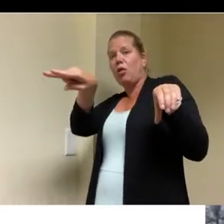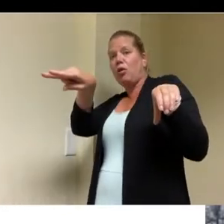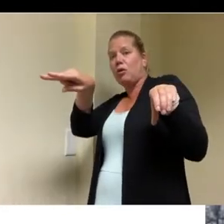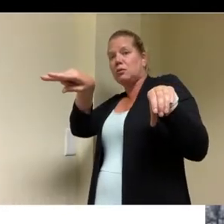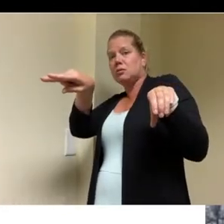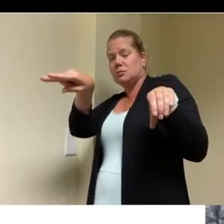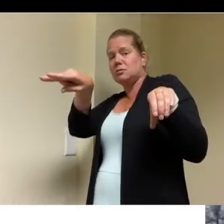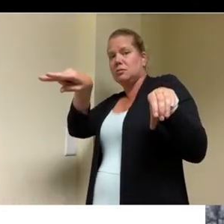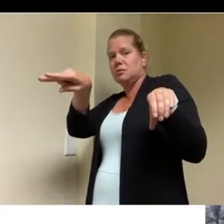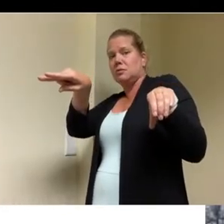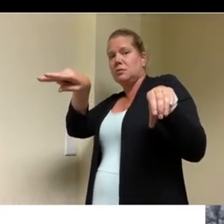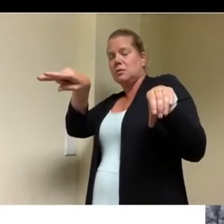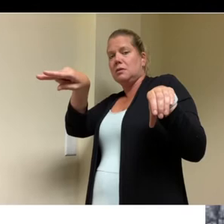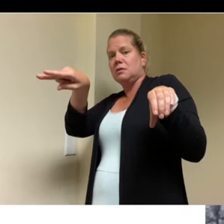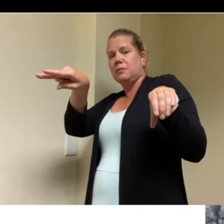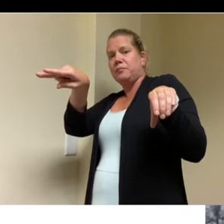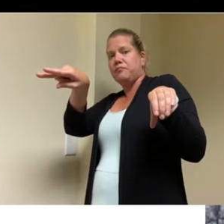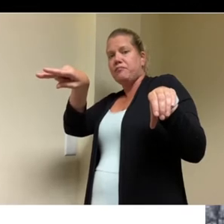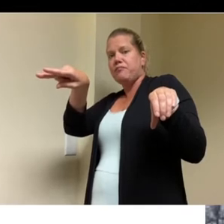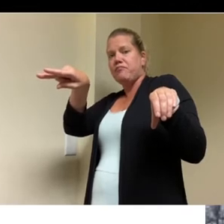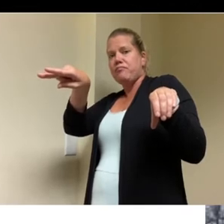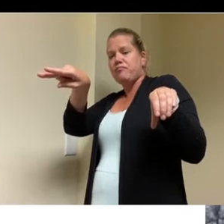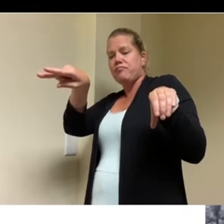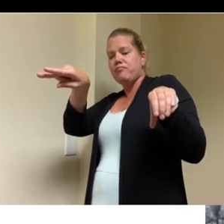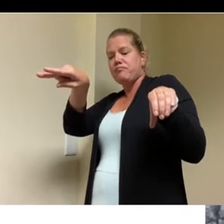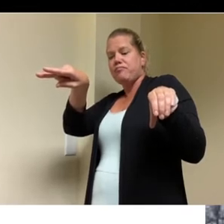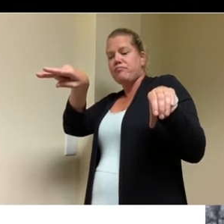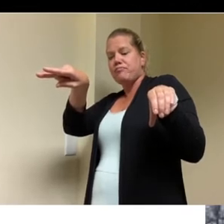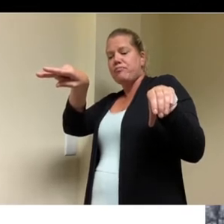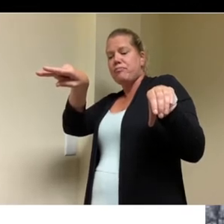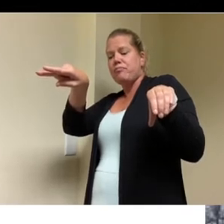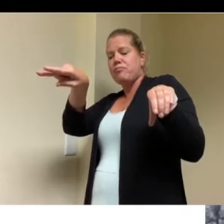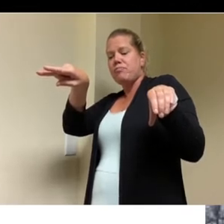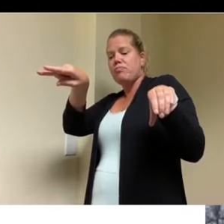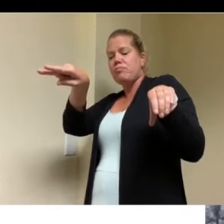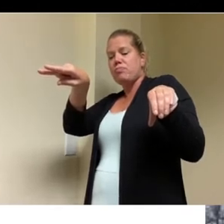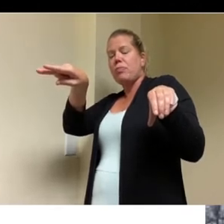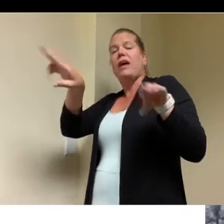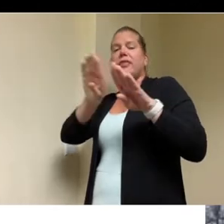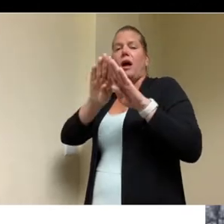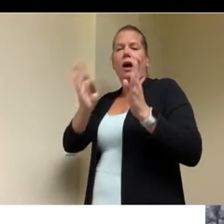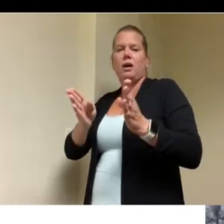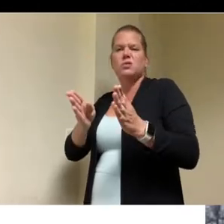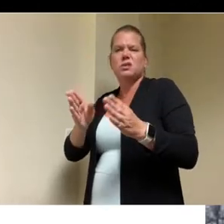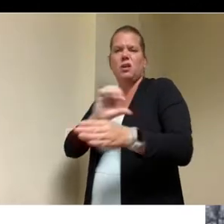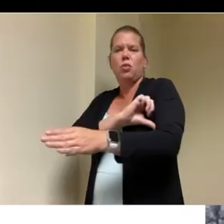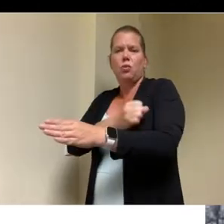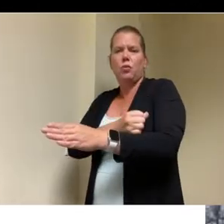of the parking lot and area from behind bicknell street where the uh germantown